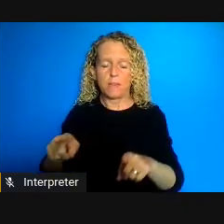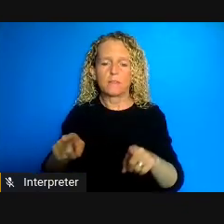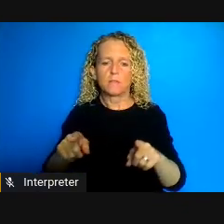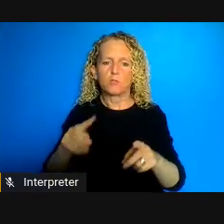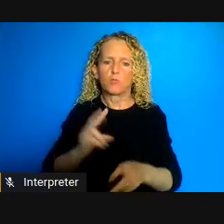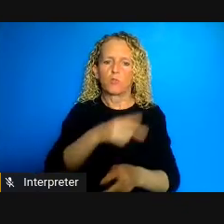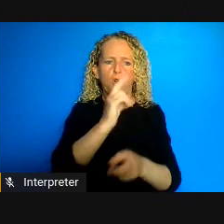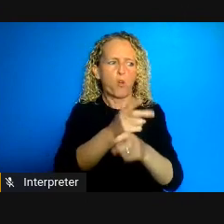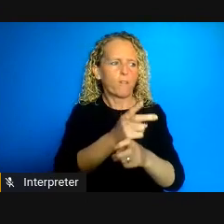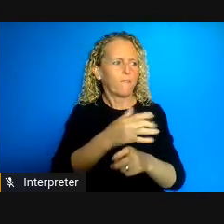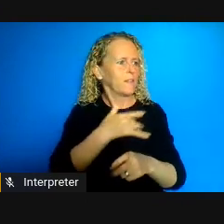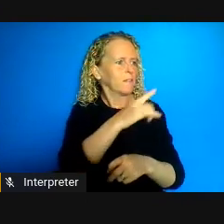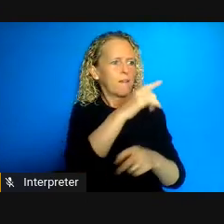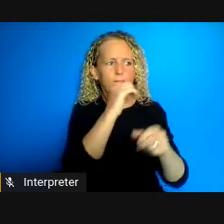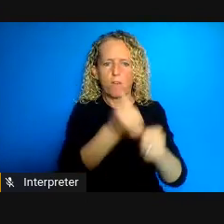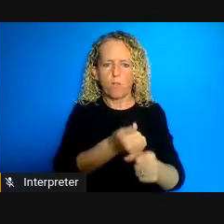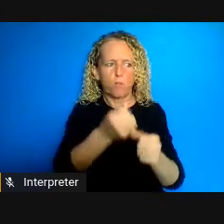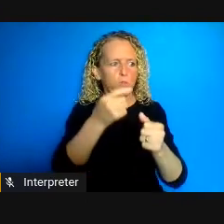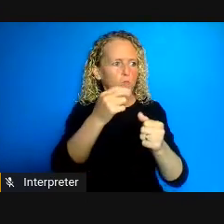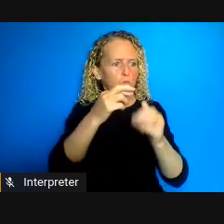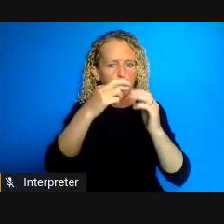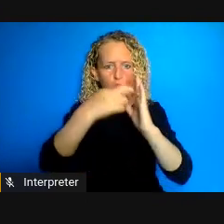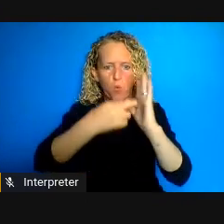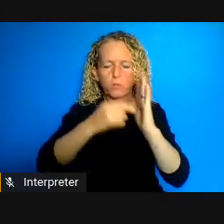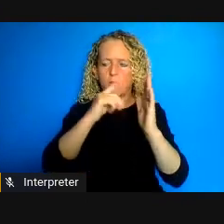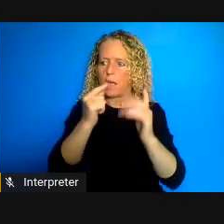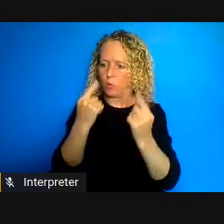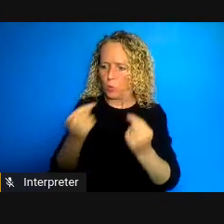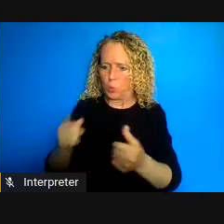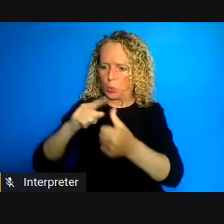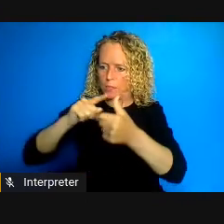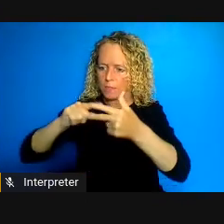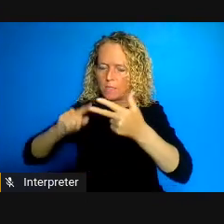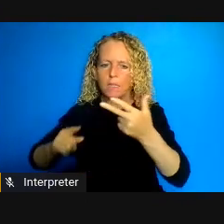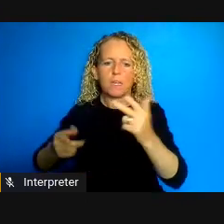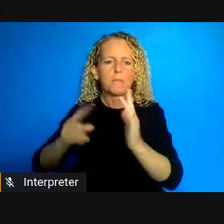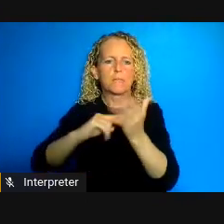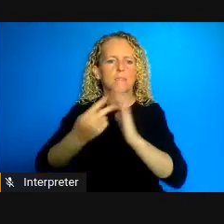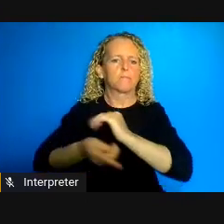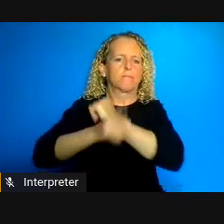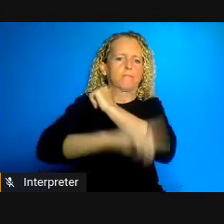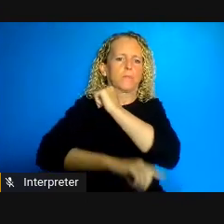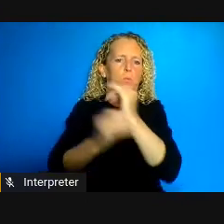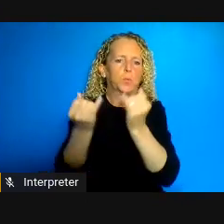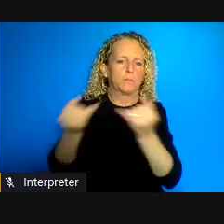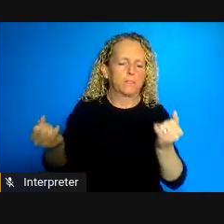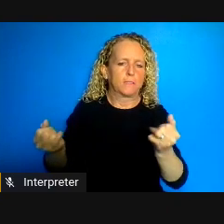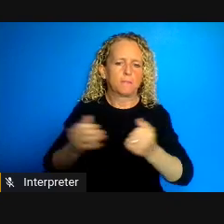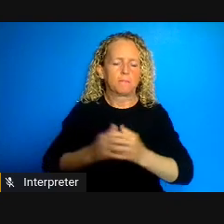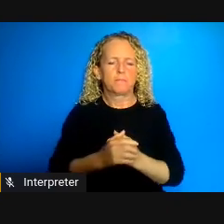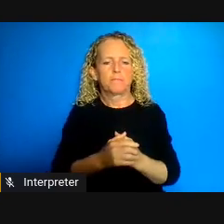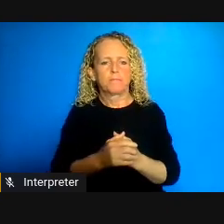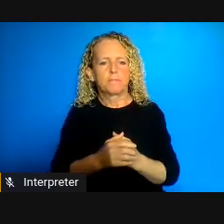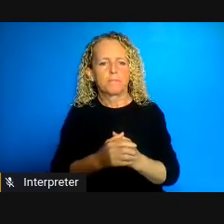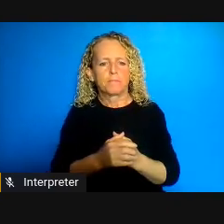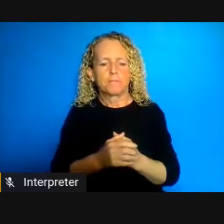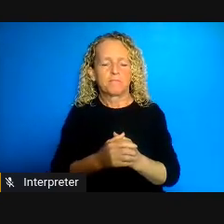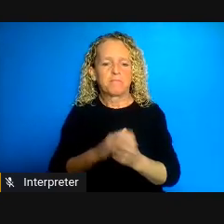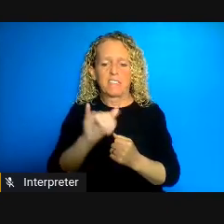it likely people make breach um so that's a story that's still being written and it's a story that centers in many ways on people with disabilities